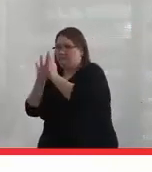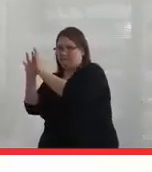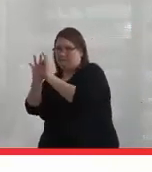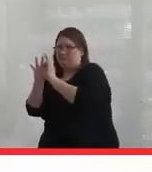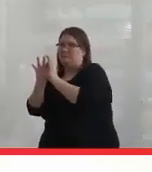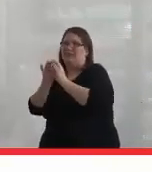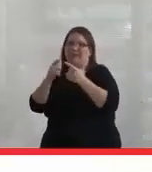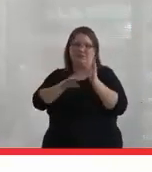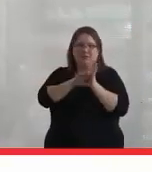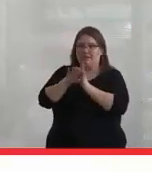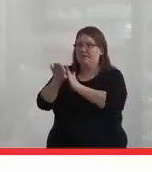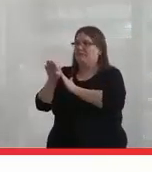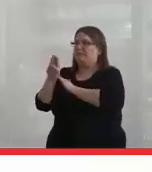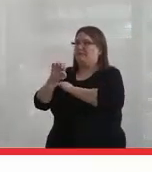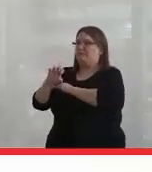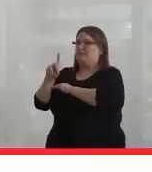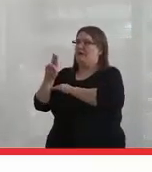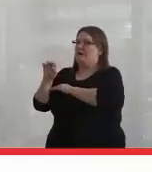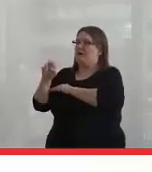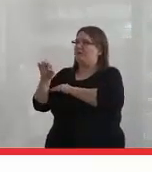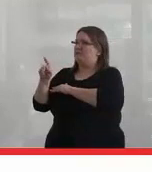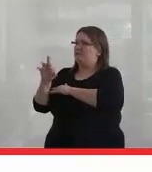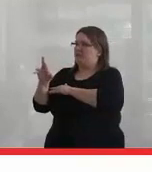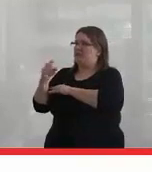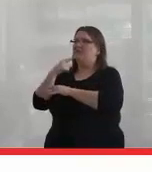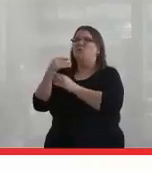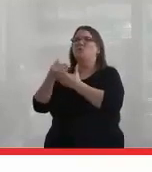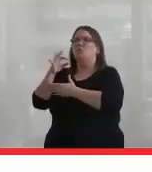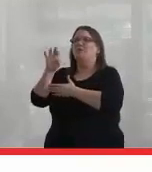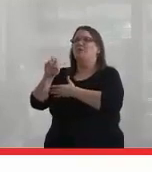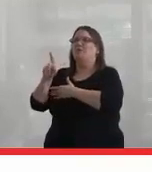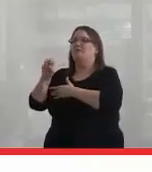One thing Mark Dockstator said to me, who is the new fellow at Policy Studies,